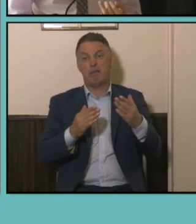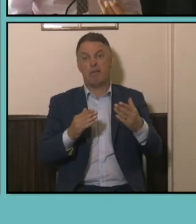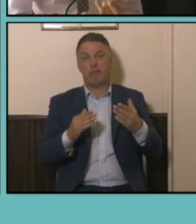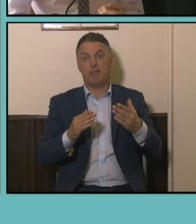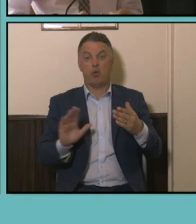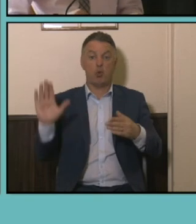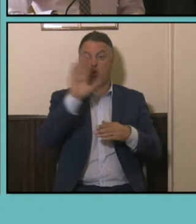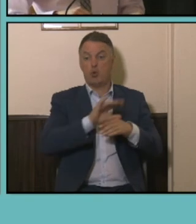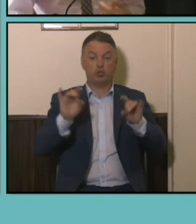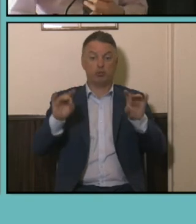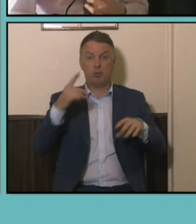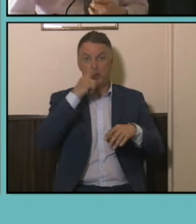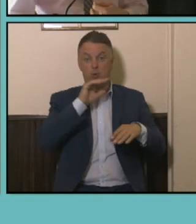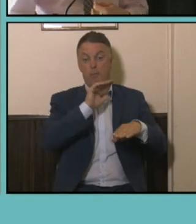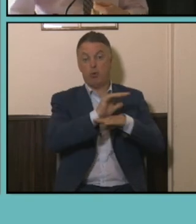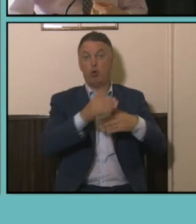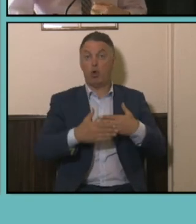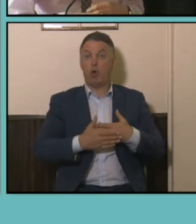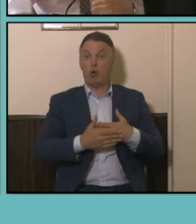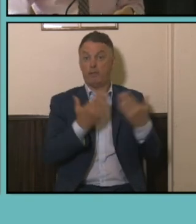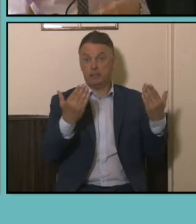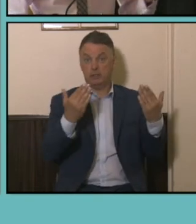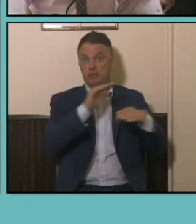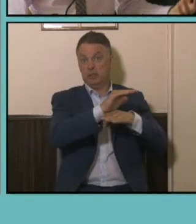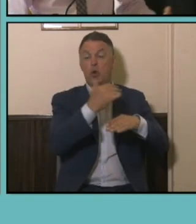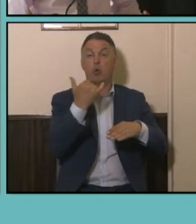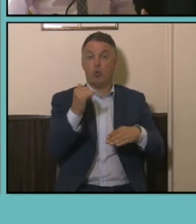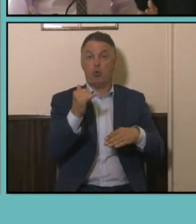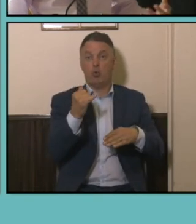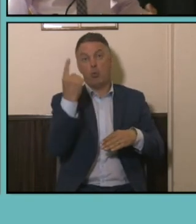overseas or having at least one parent born overseas and you can see now that